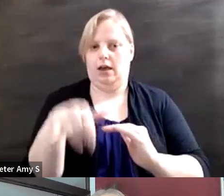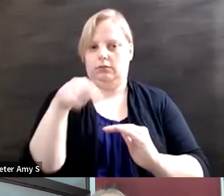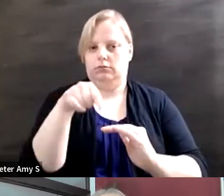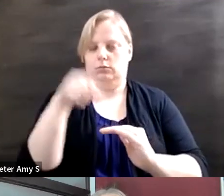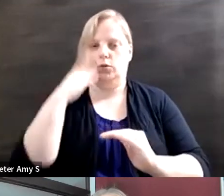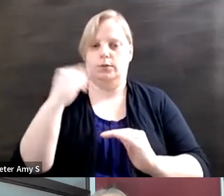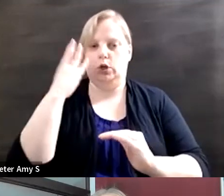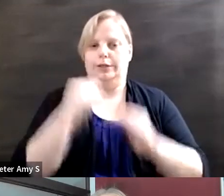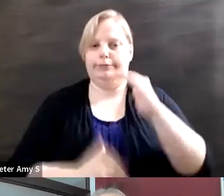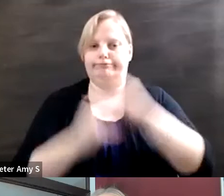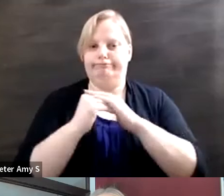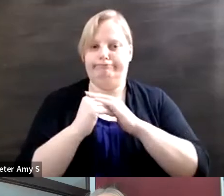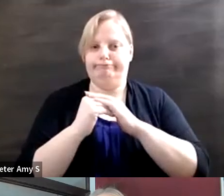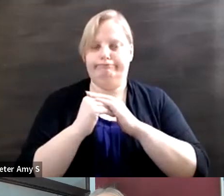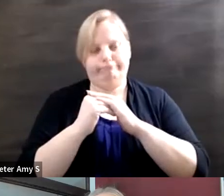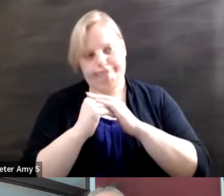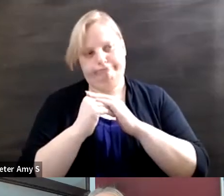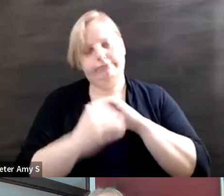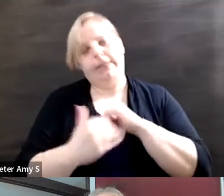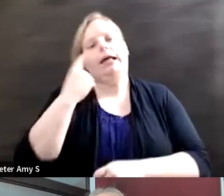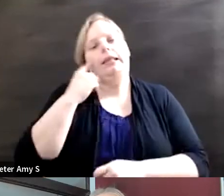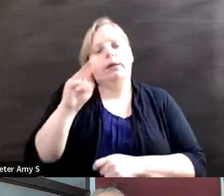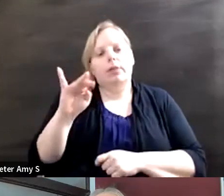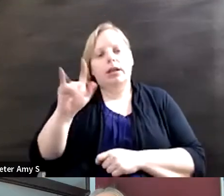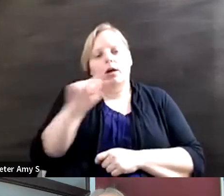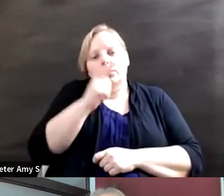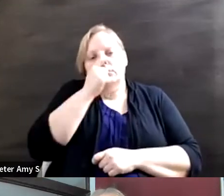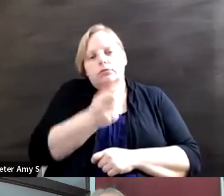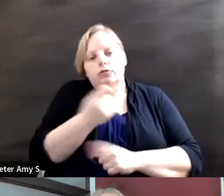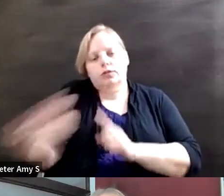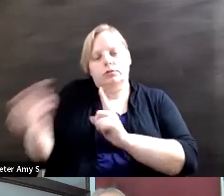So I think in media it's really interesting to also see that perspective in real life stories